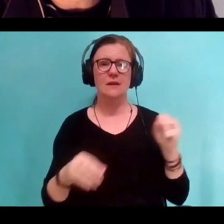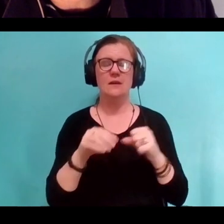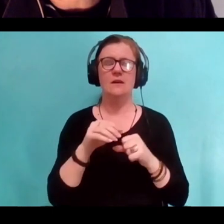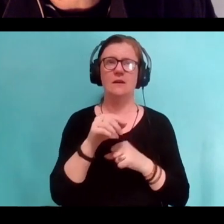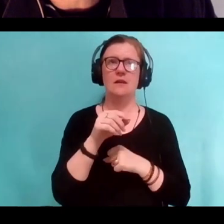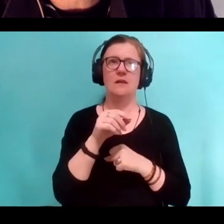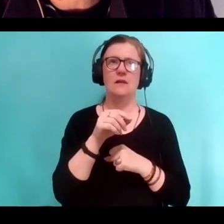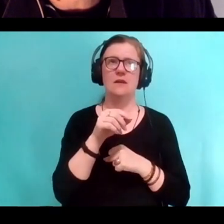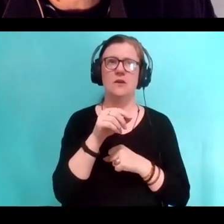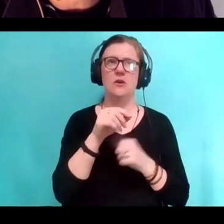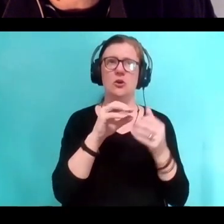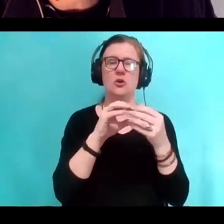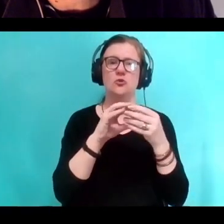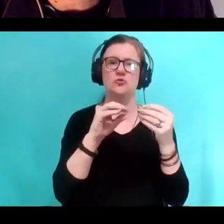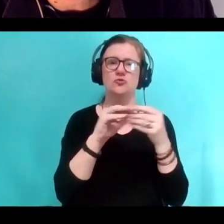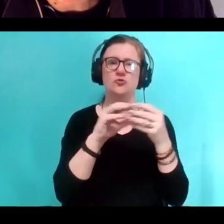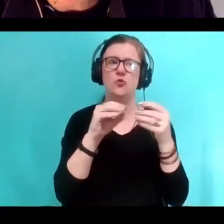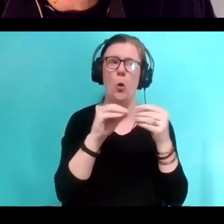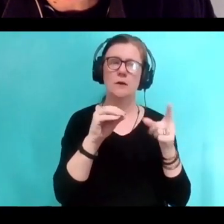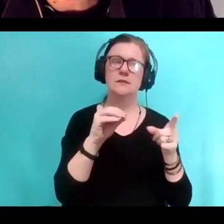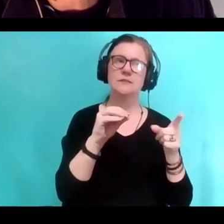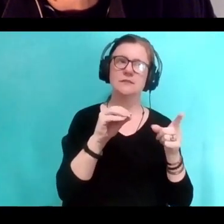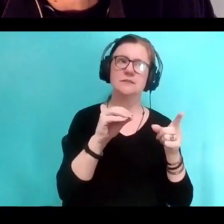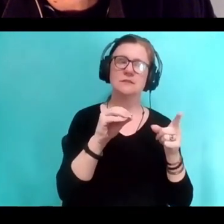Stories are regularly more influential